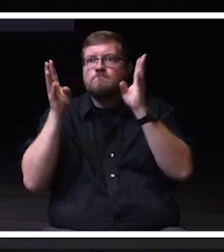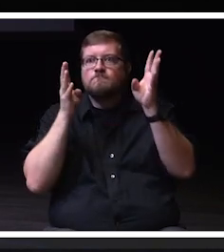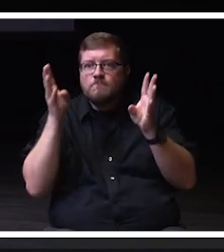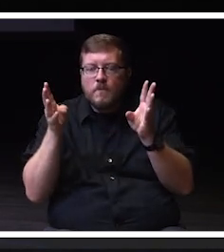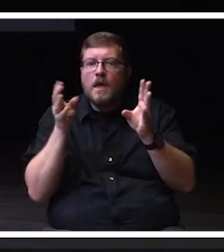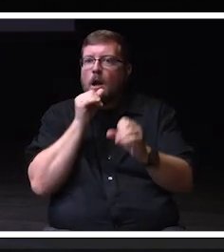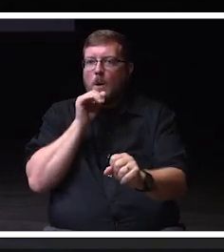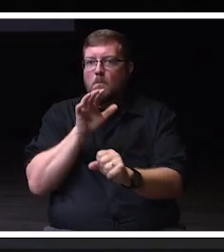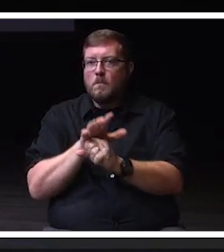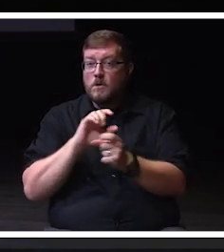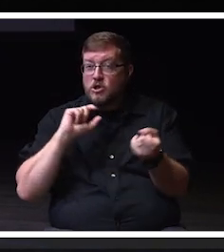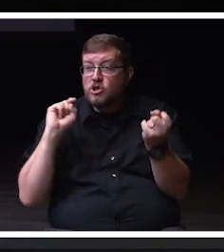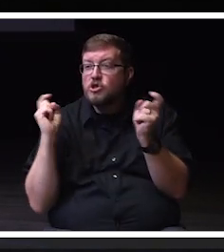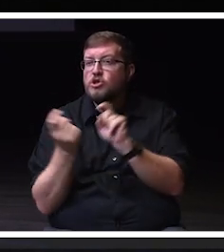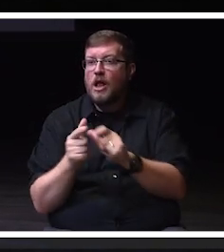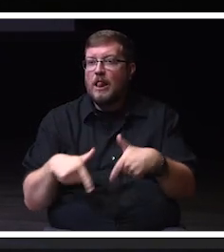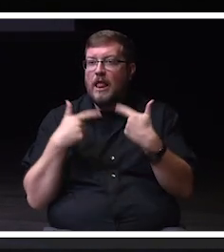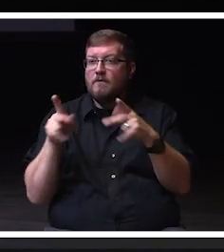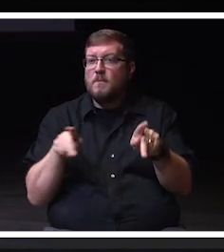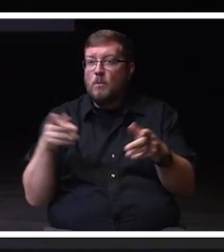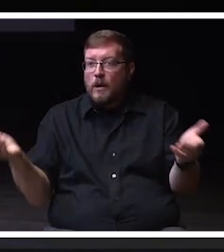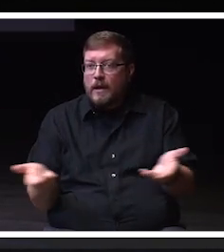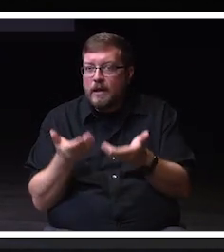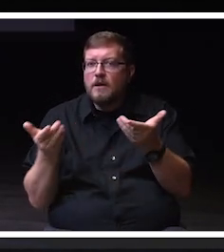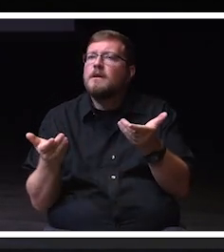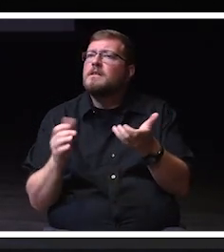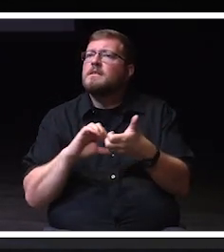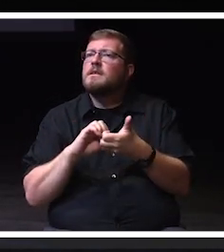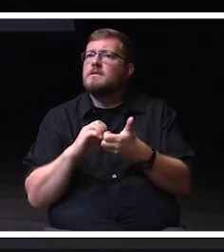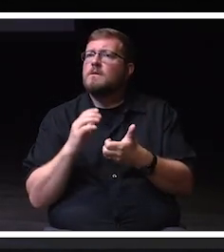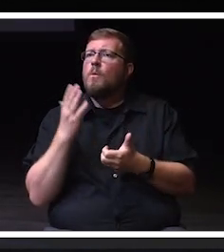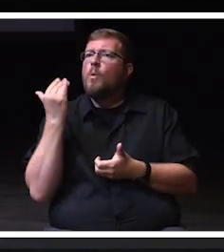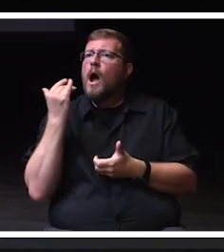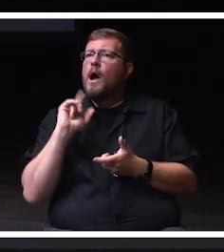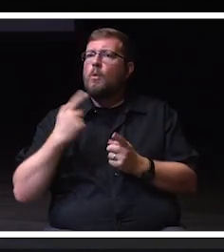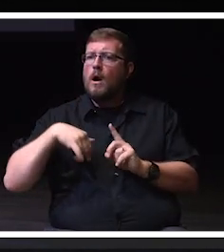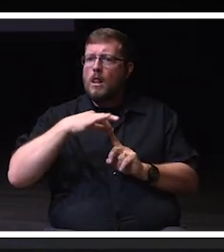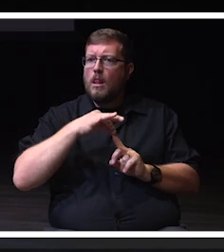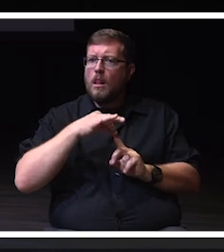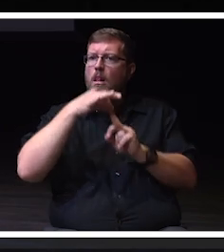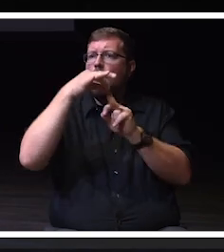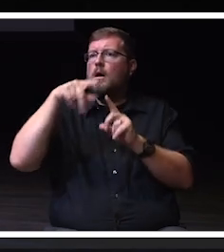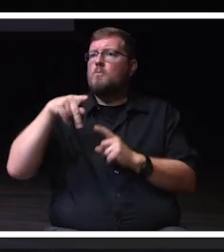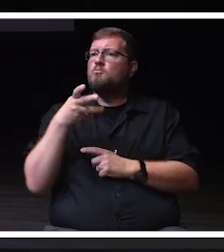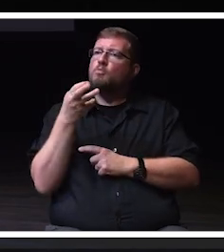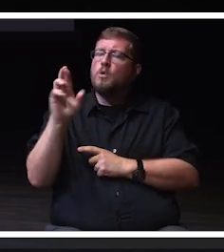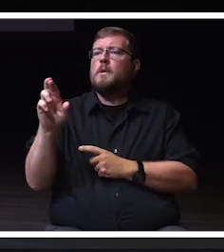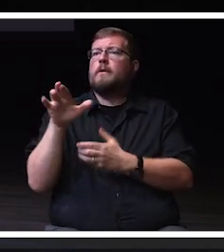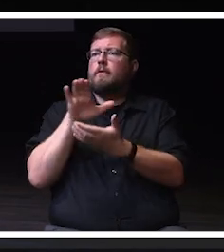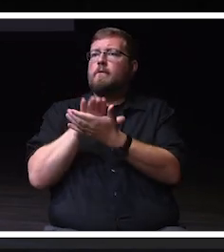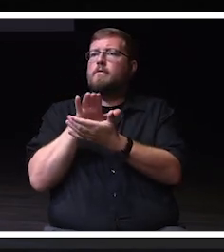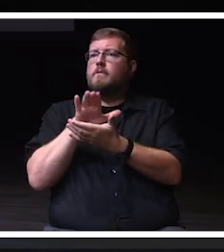lives set us apart as a premier academic institution.